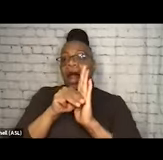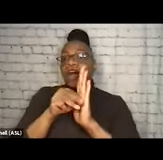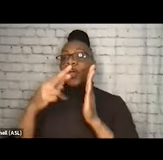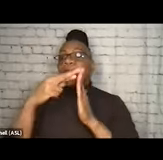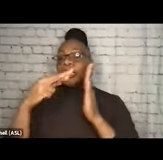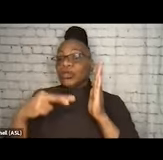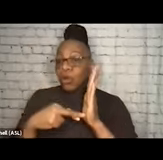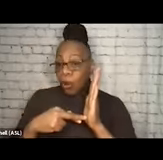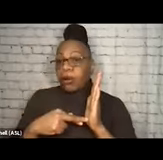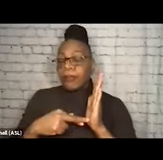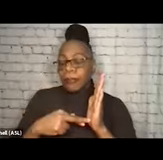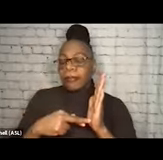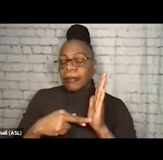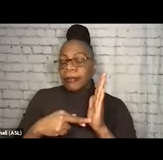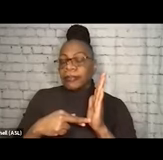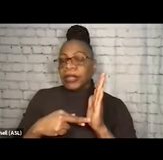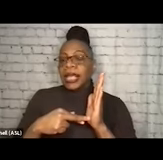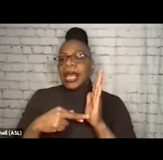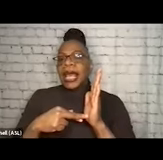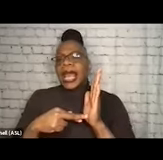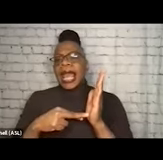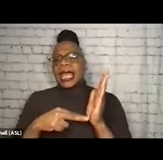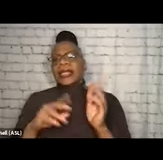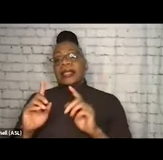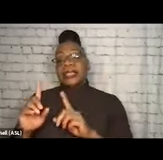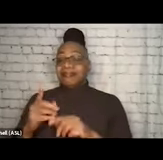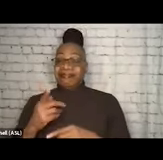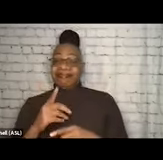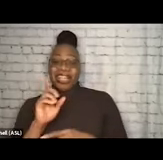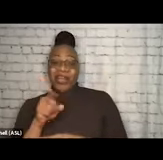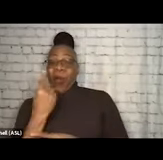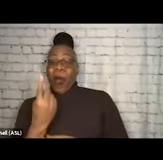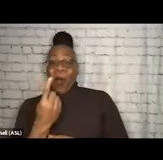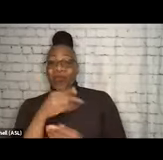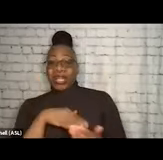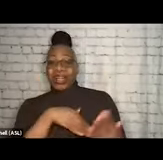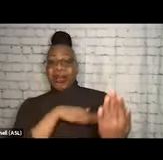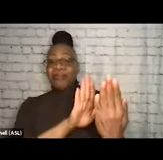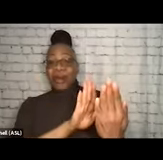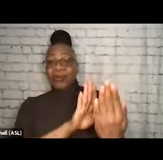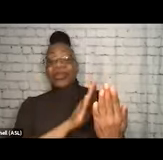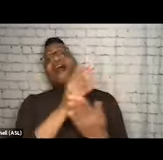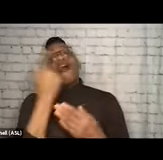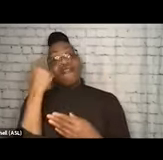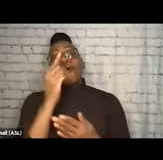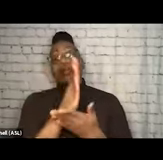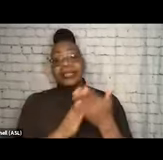And by lifting that up as the only way, though it may be certainly a way for some, lifting that up as the only way